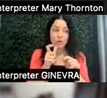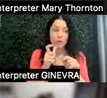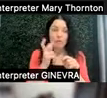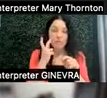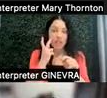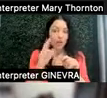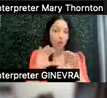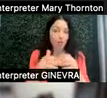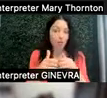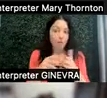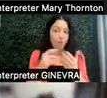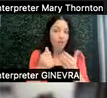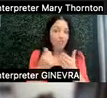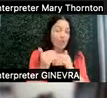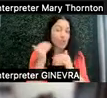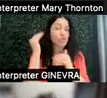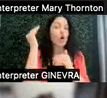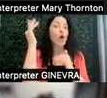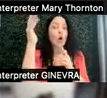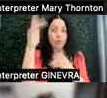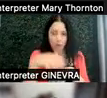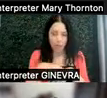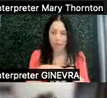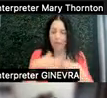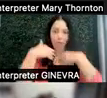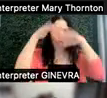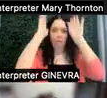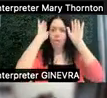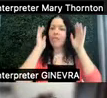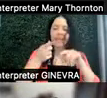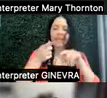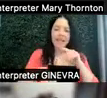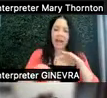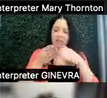so overwhelming that they may not be able to complete it, or even start it,